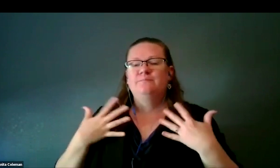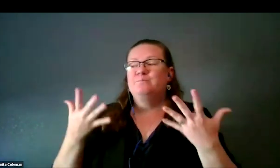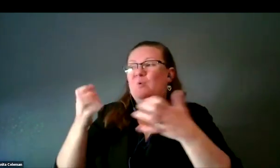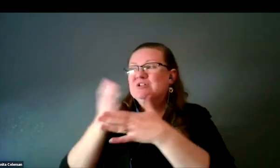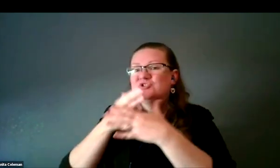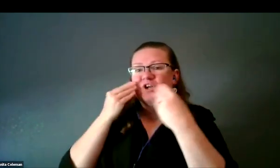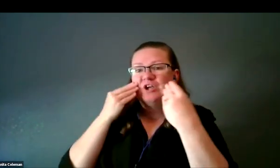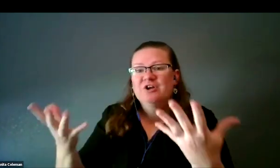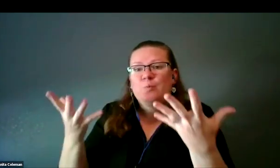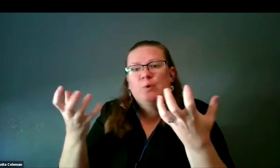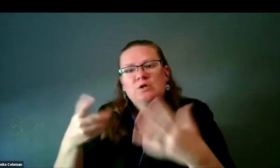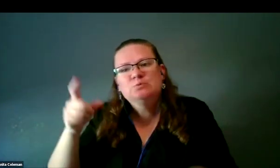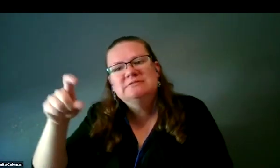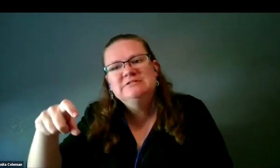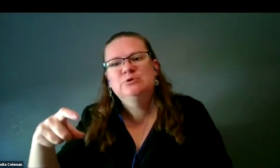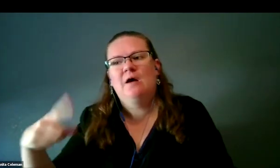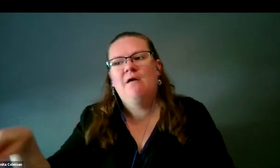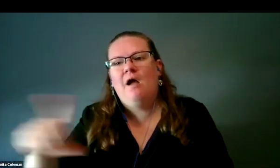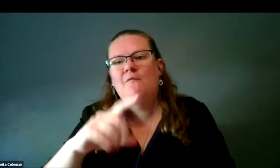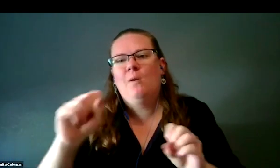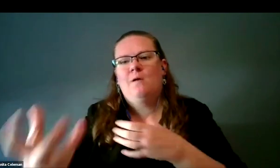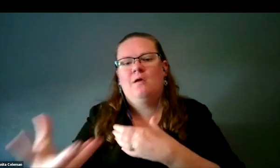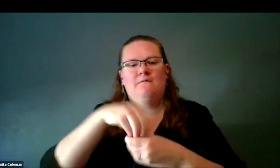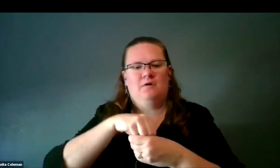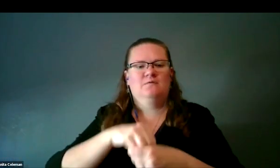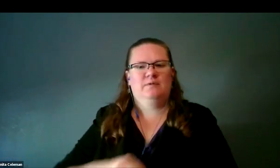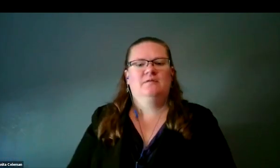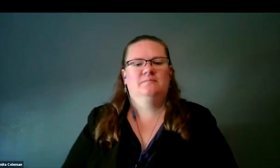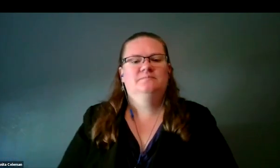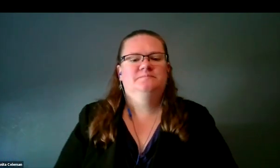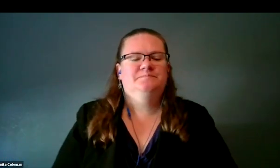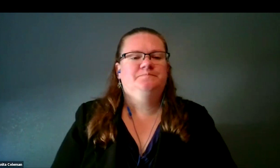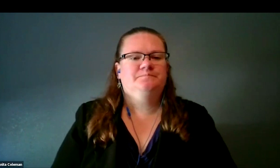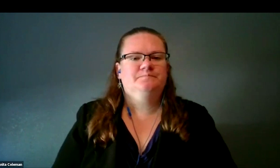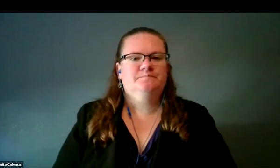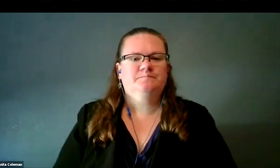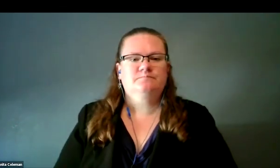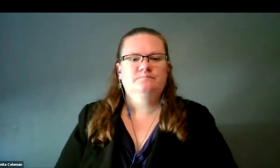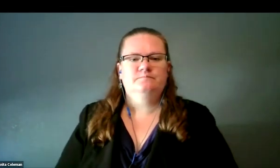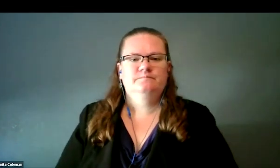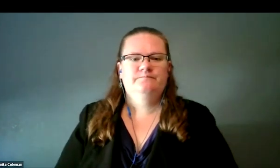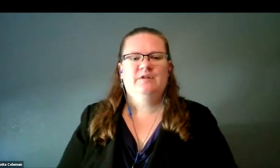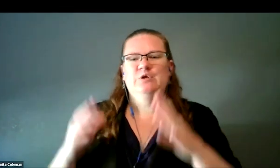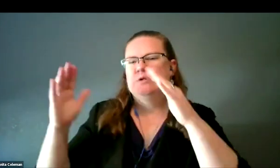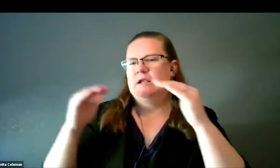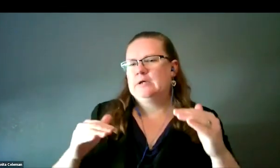We need to share that with everyone and have everyone take part of that. The next slide is a bit wordy.